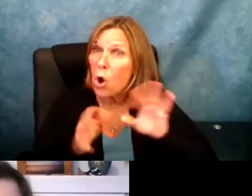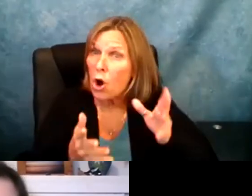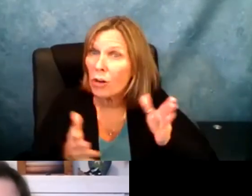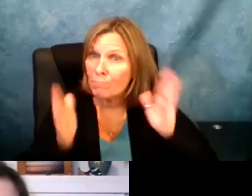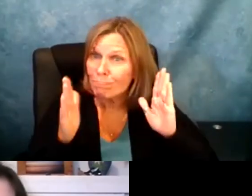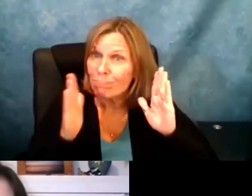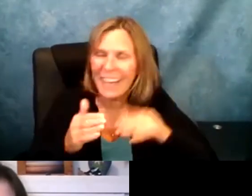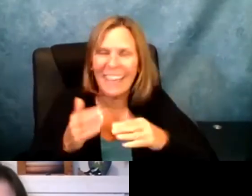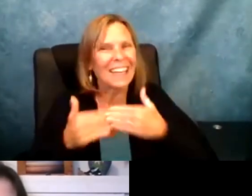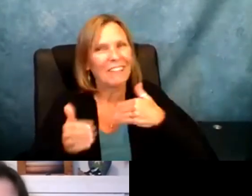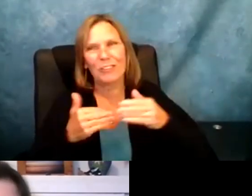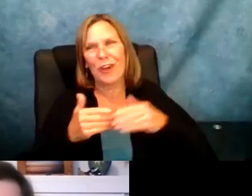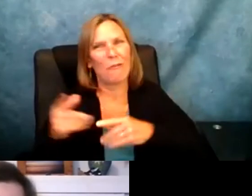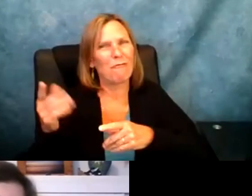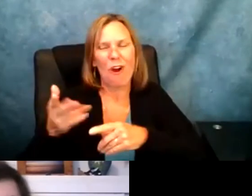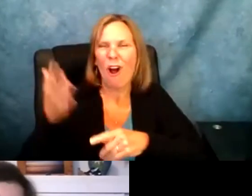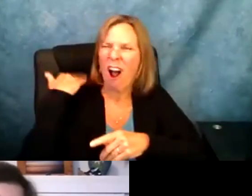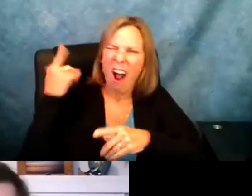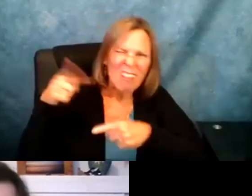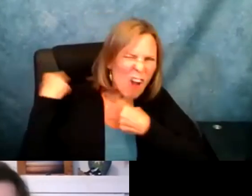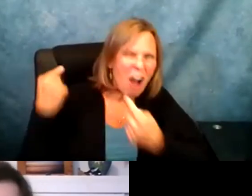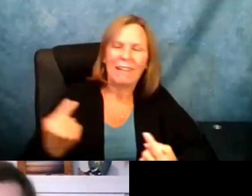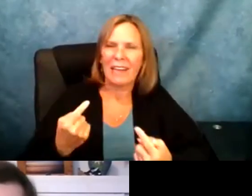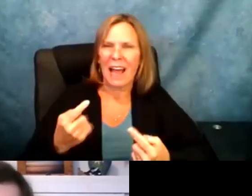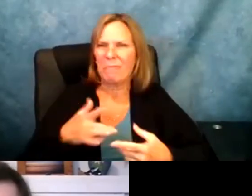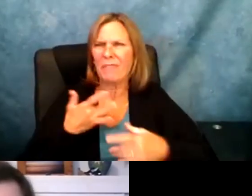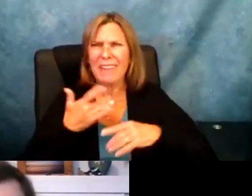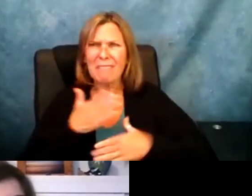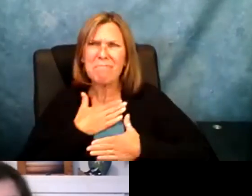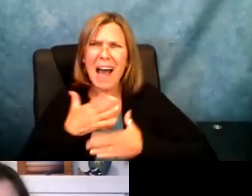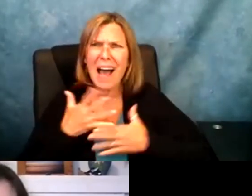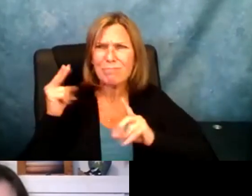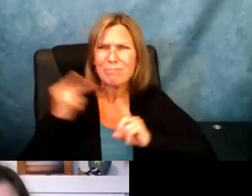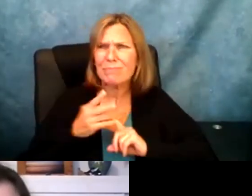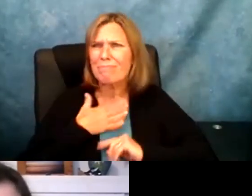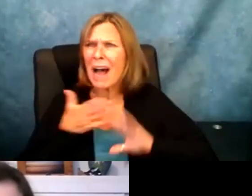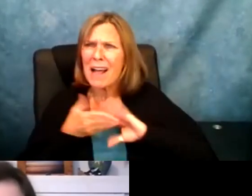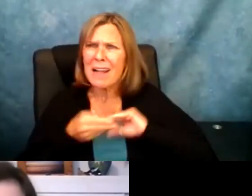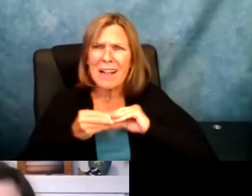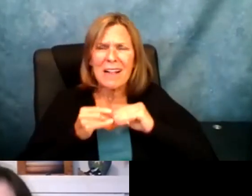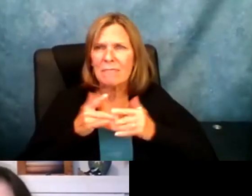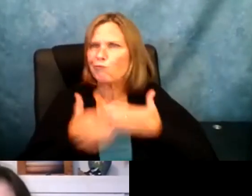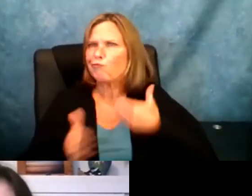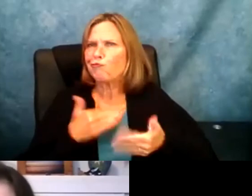find my voice and I felt for a very long time, my voice counts even though it felt